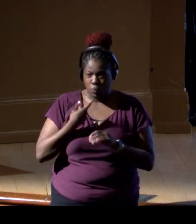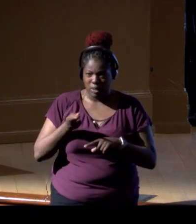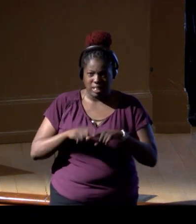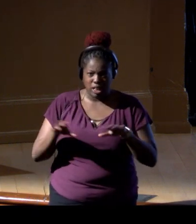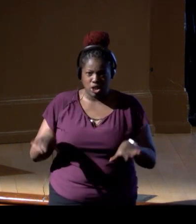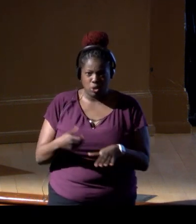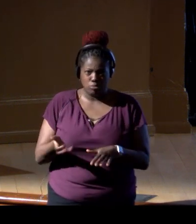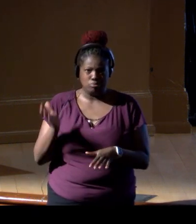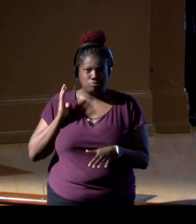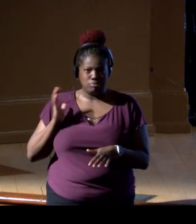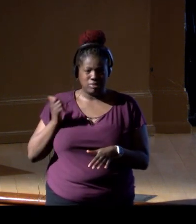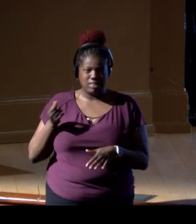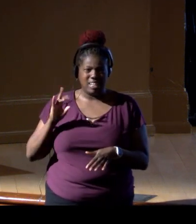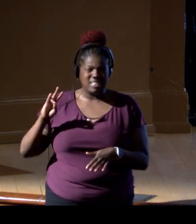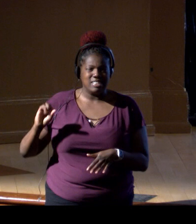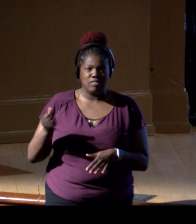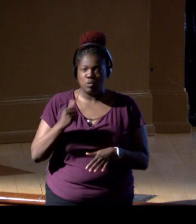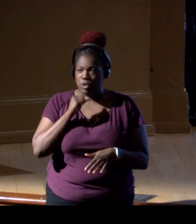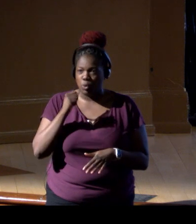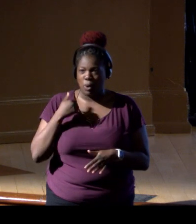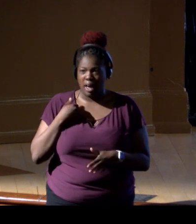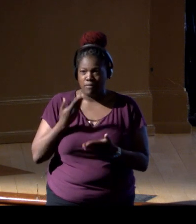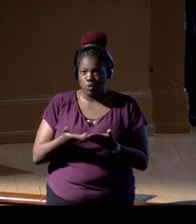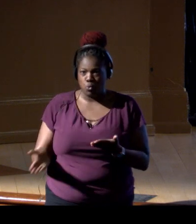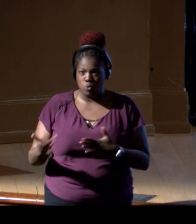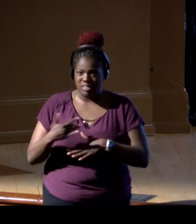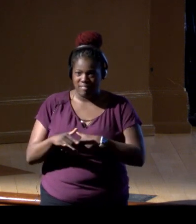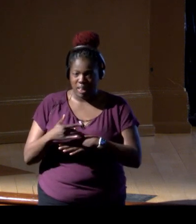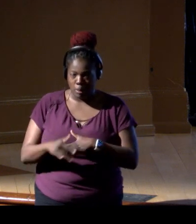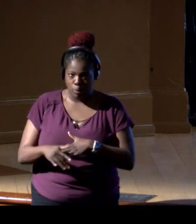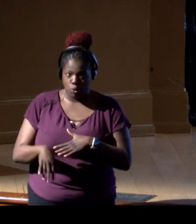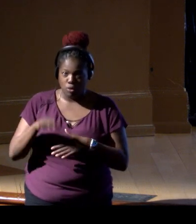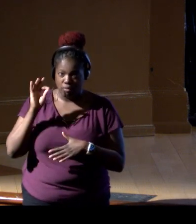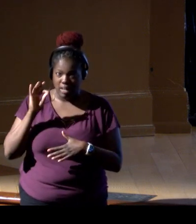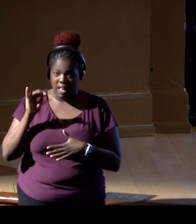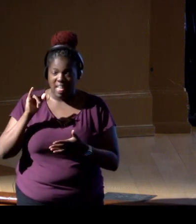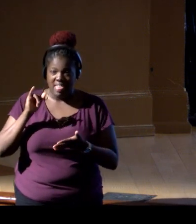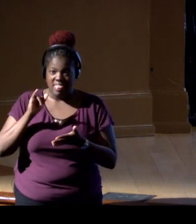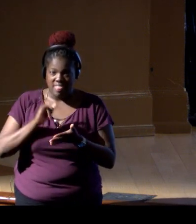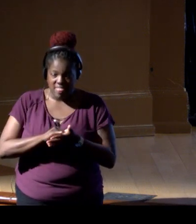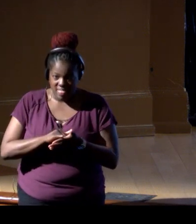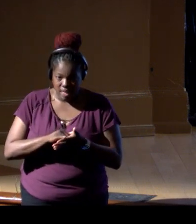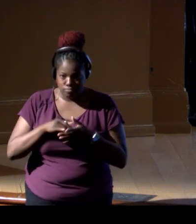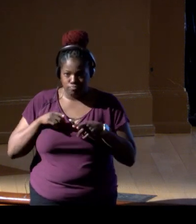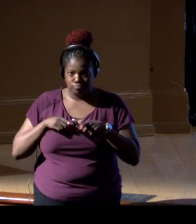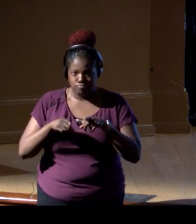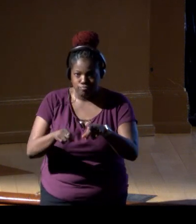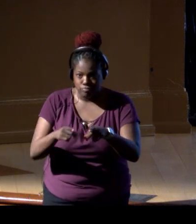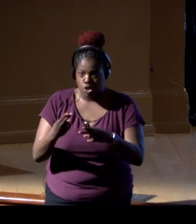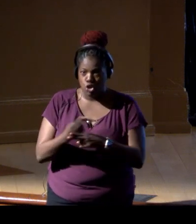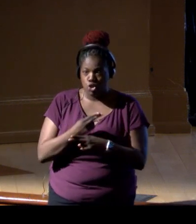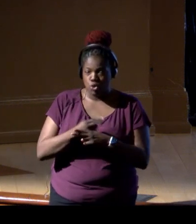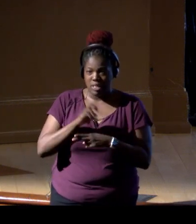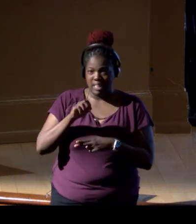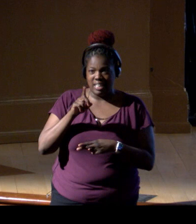because the tools weren't there, right? So that duality of using eDNA very strategically